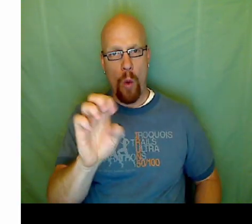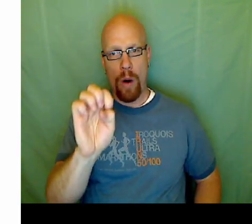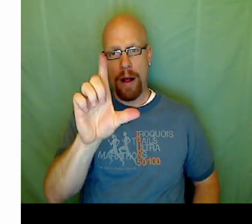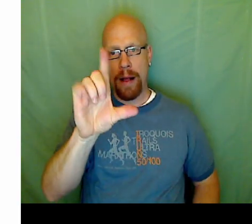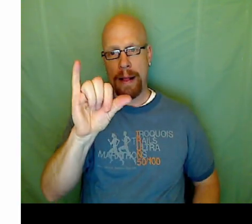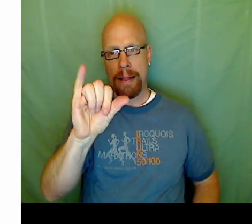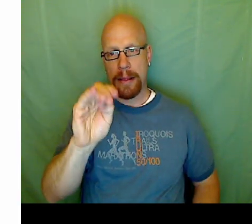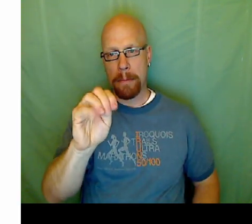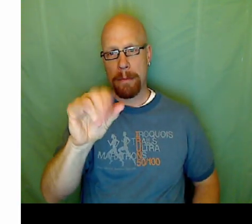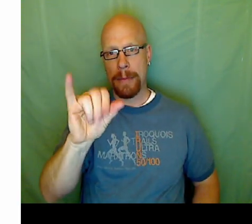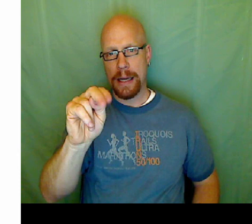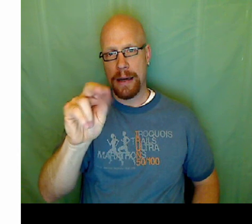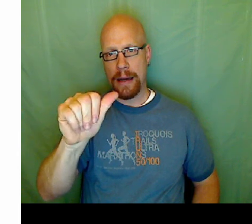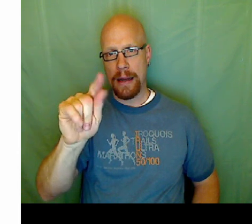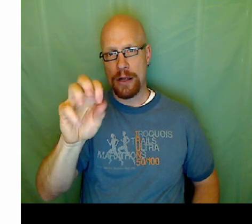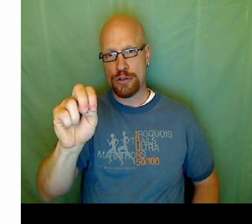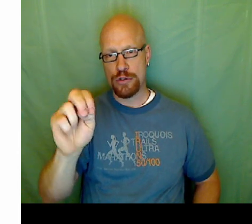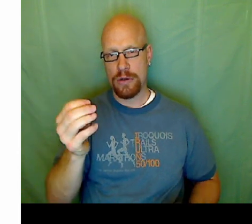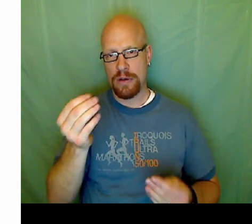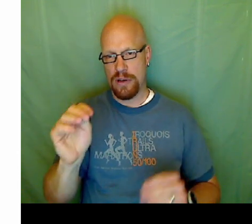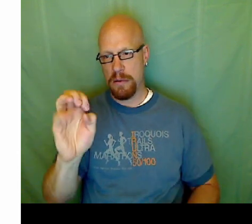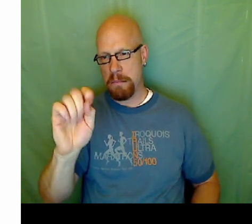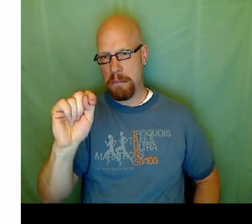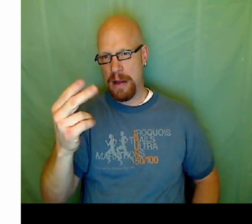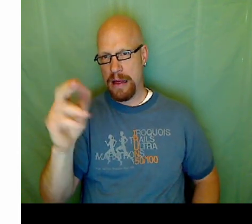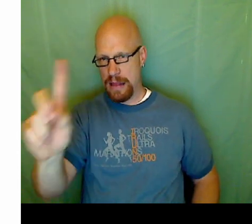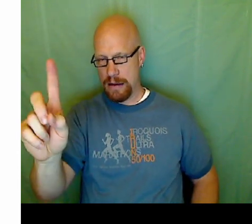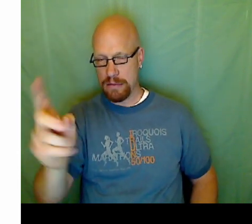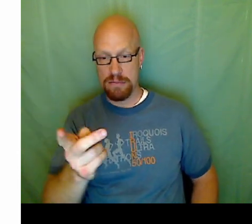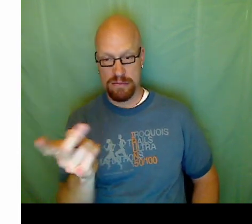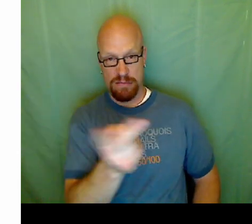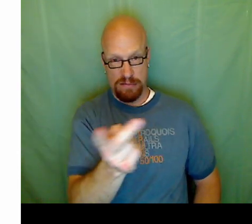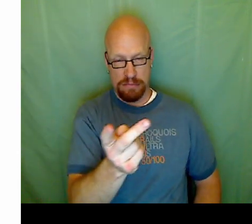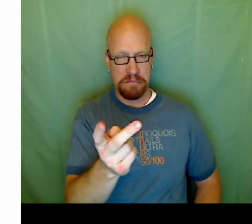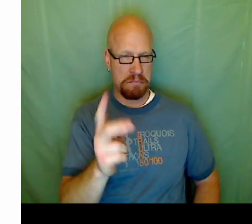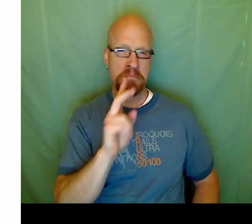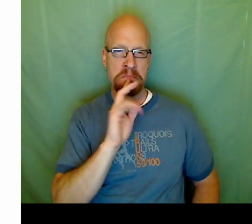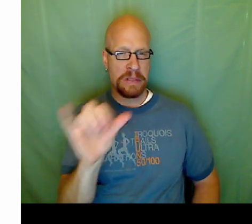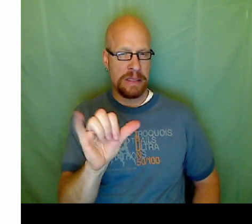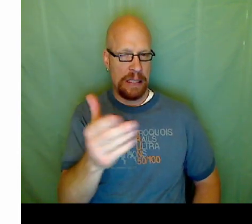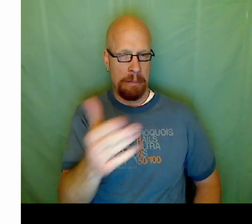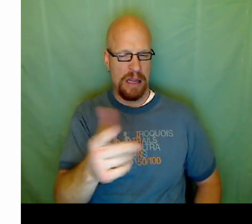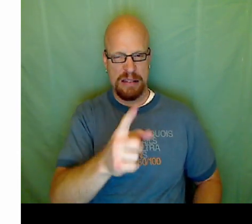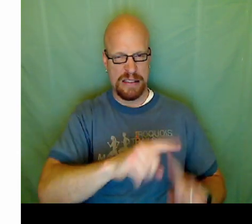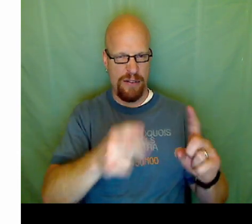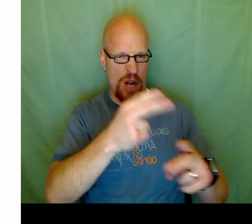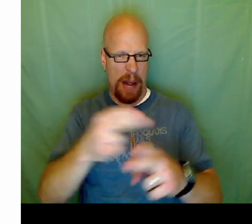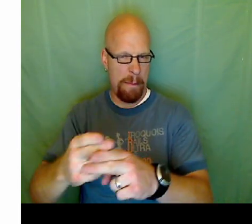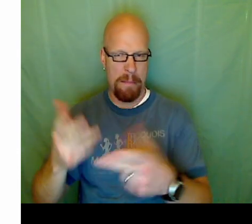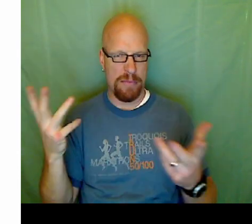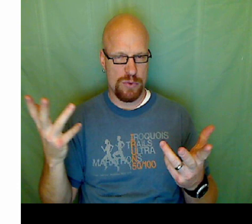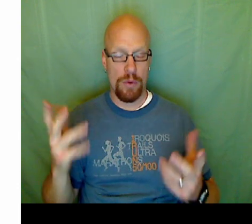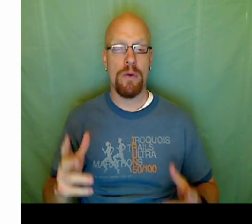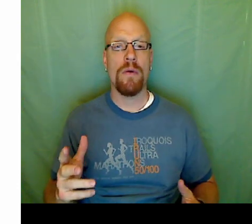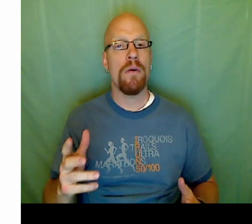The addition method, or as it's called, the elimination method are the same methods. Each name is synonymous.